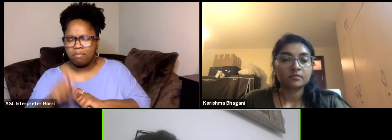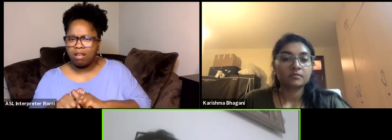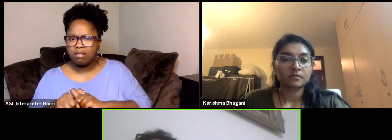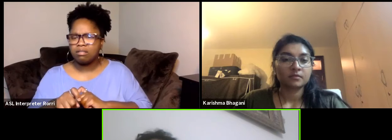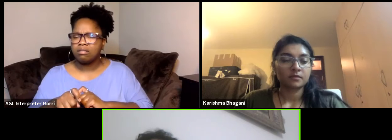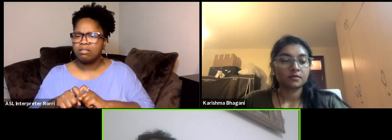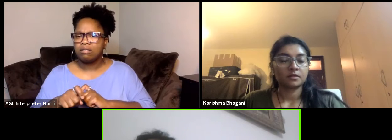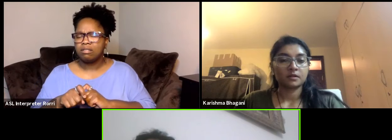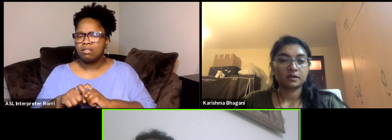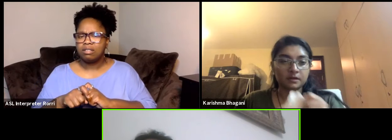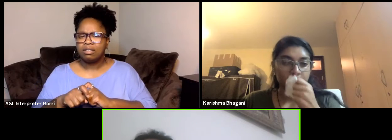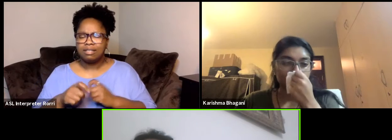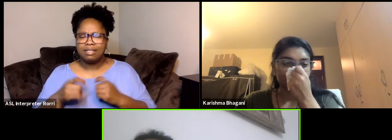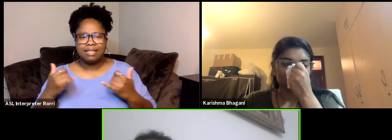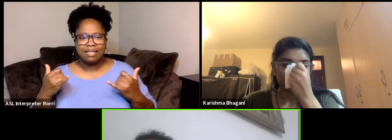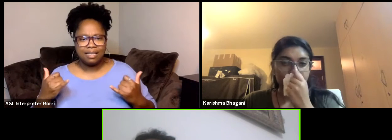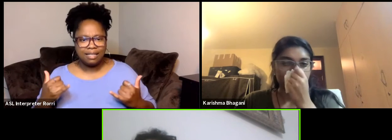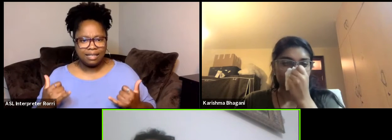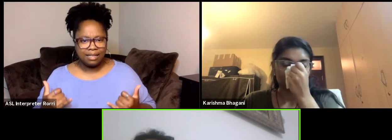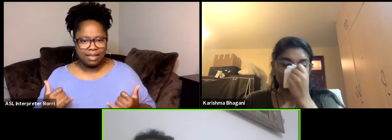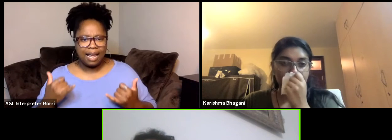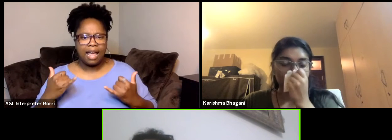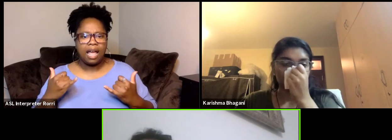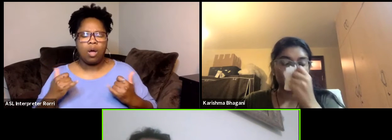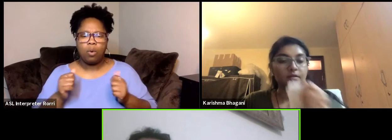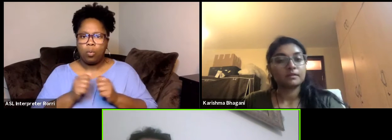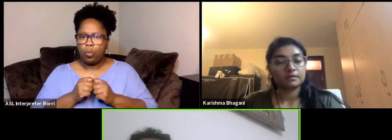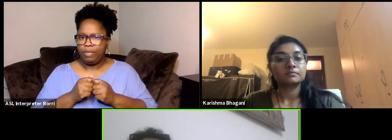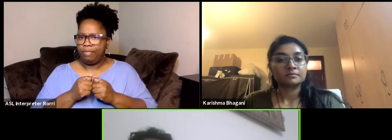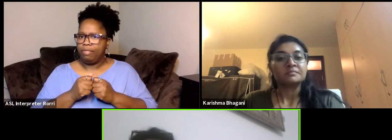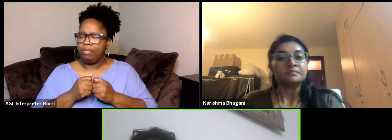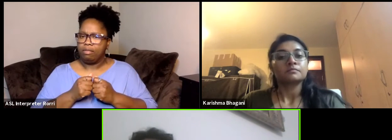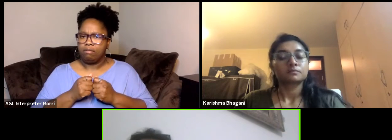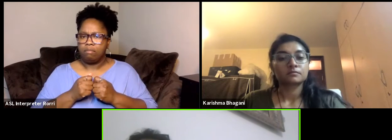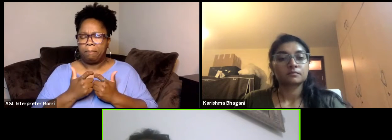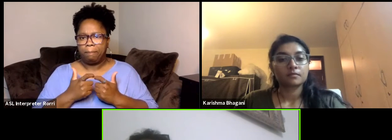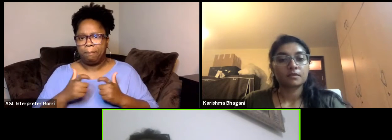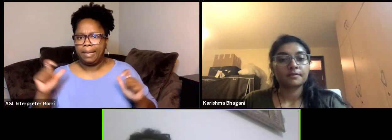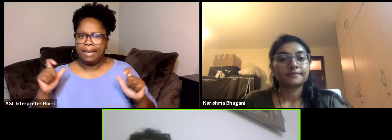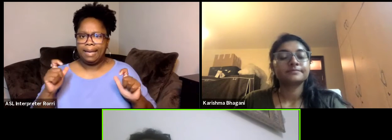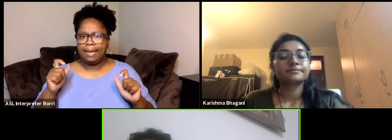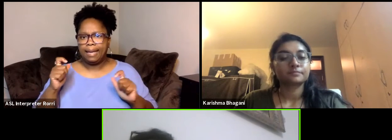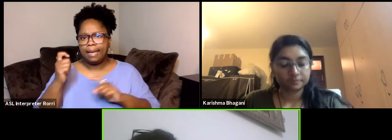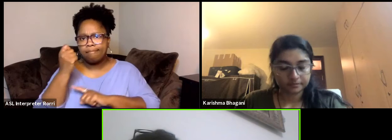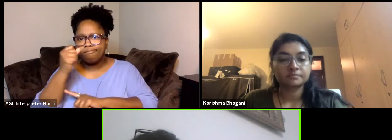Now there is like now with this big movement about new narratives about the African continent,